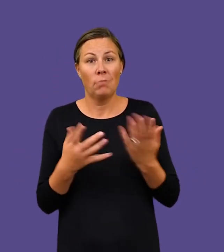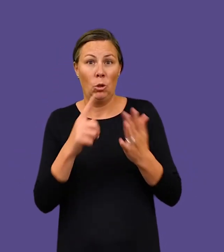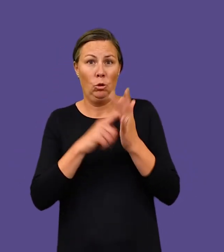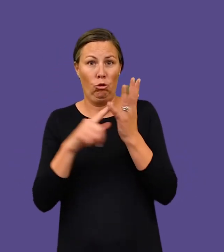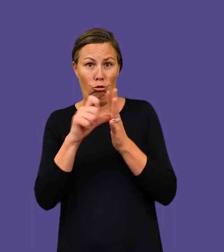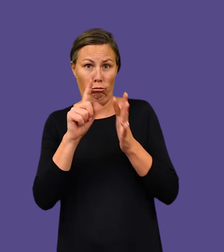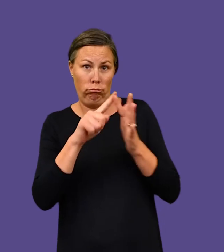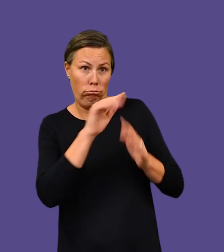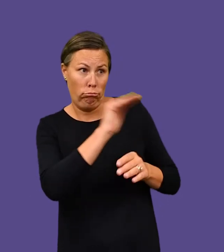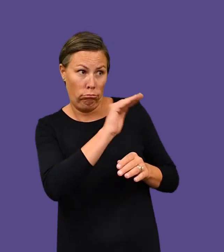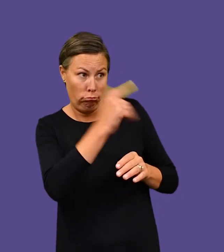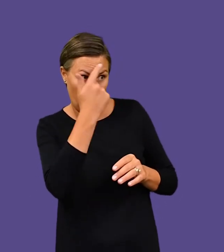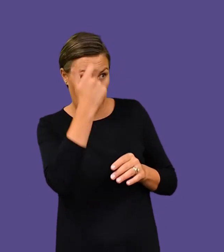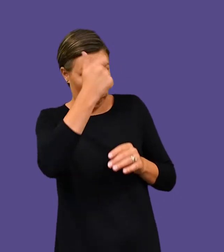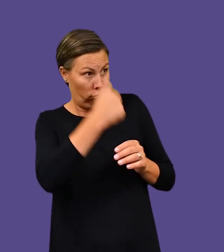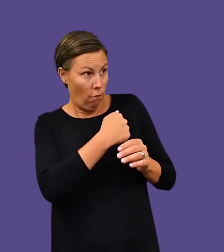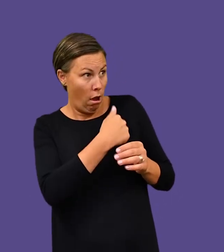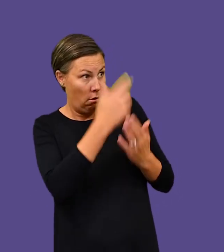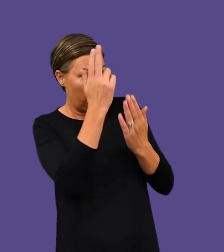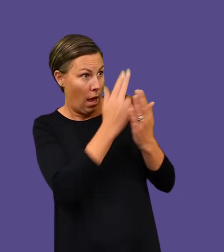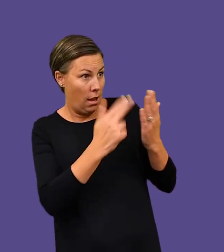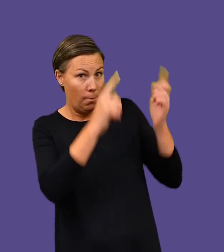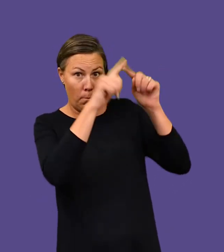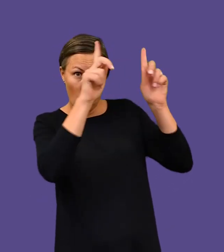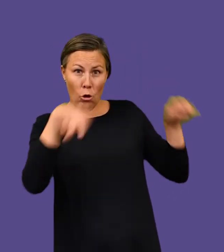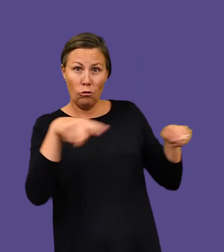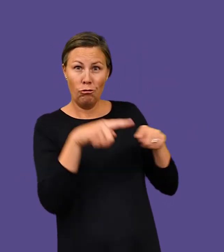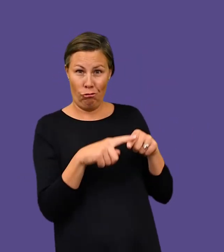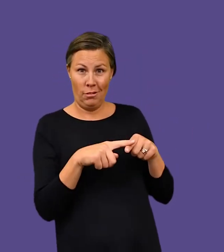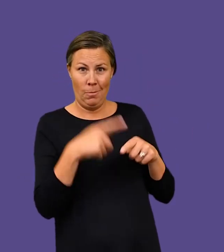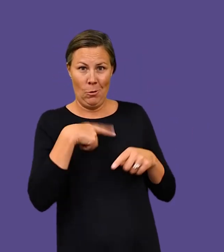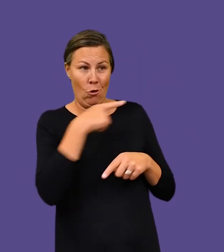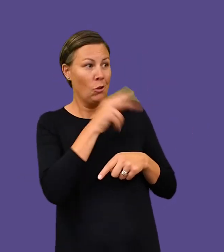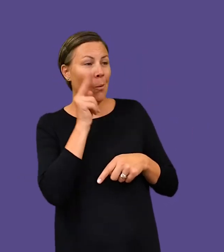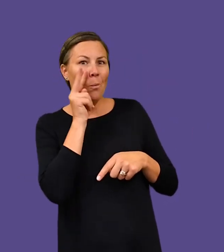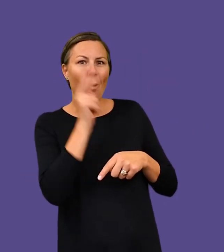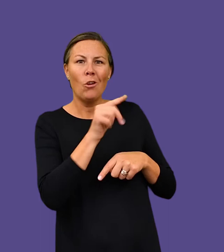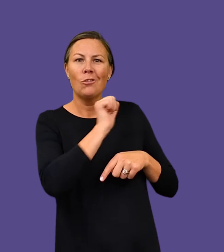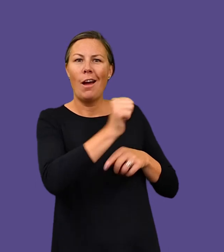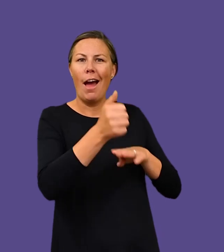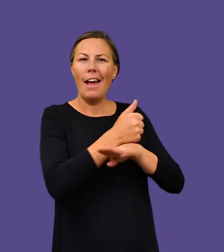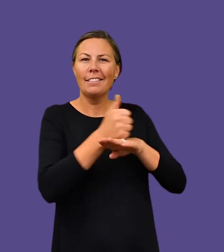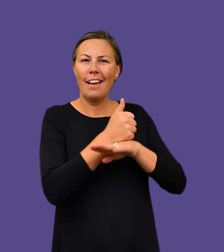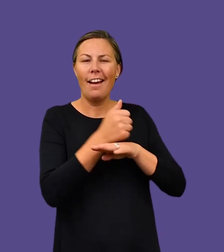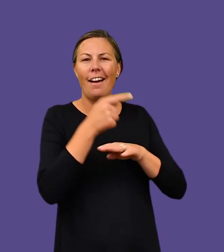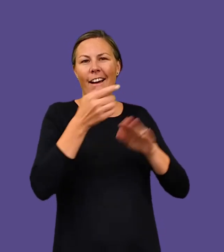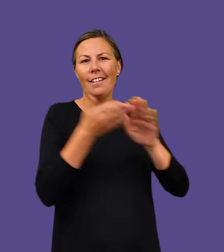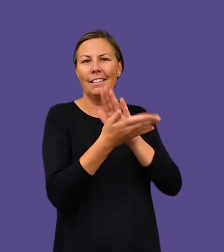I suggested the portrait after seeing her as Miss Docker in the